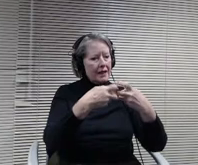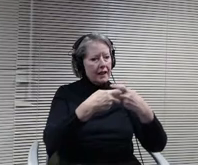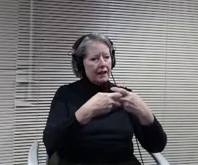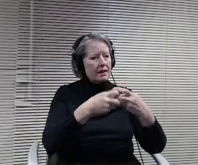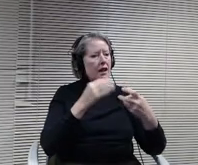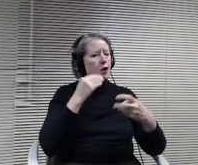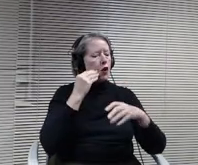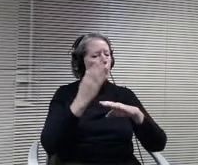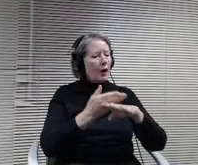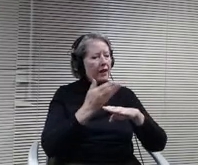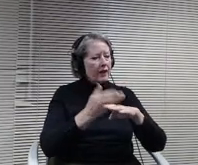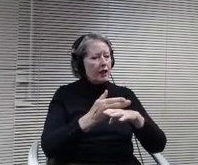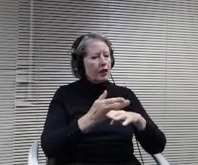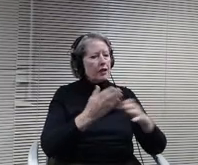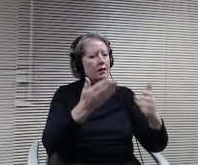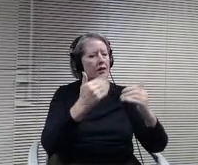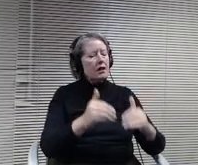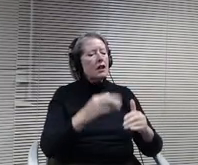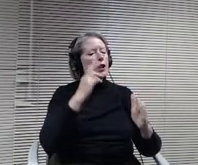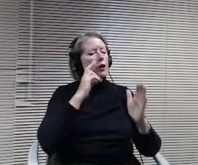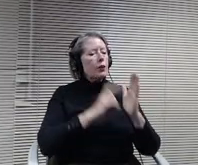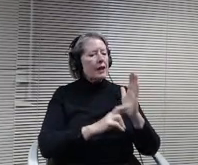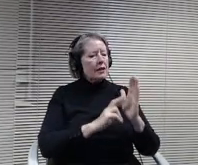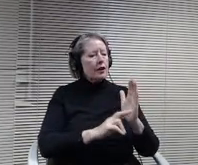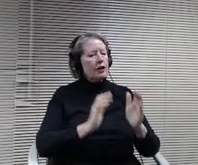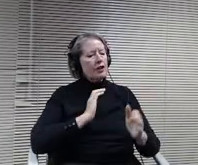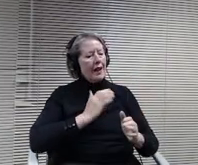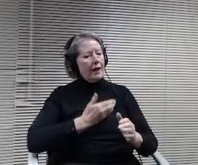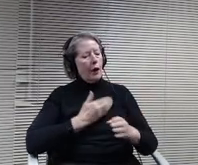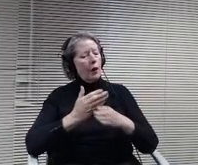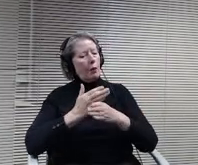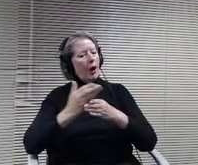at within the program so the right now as we look at our